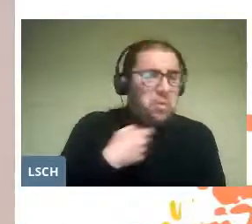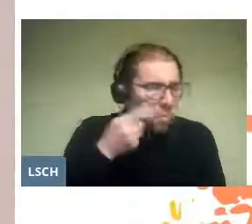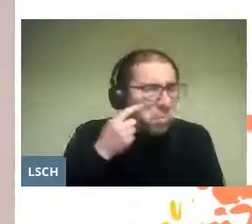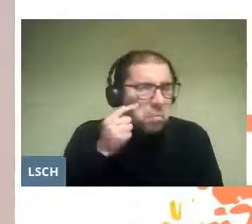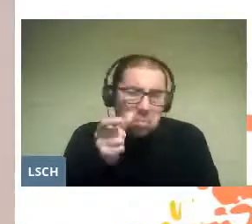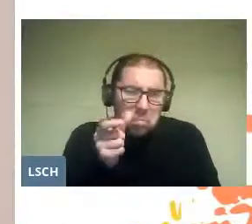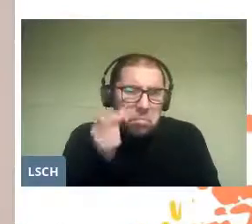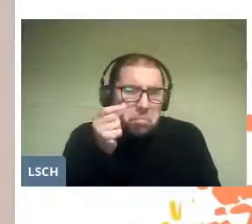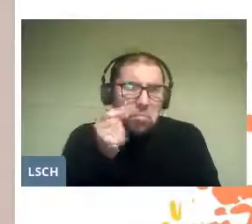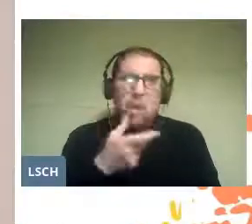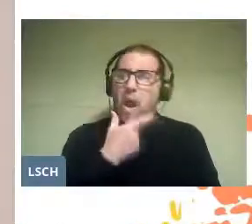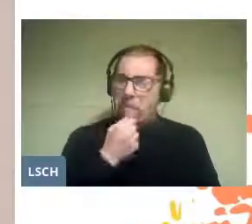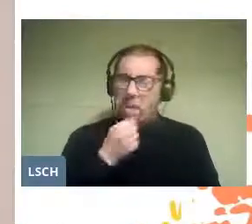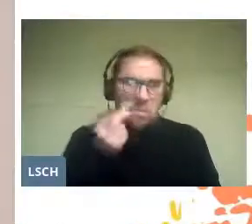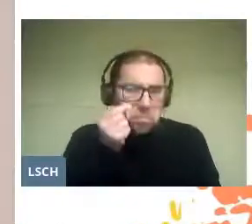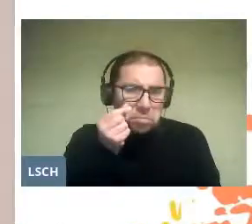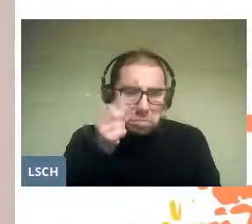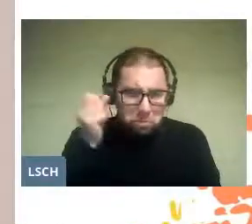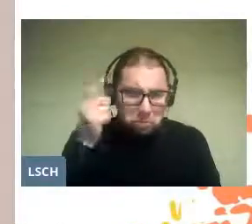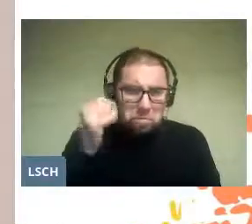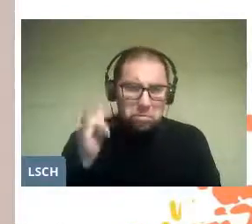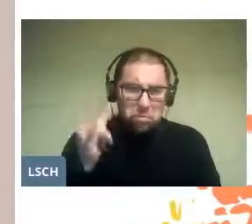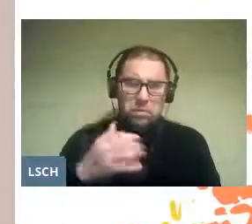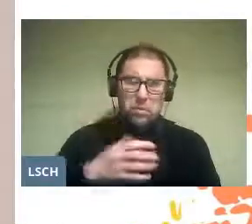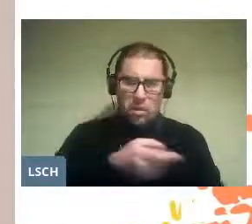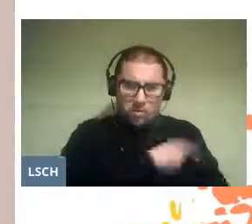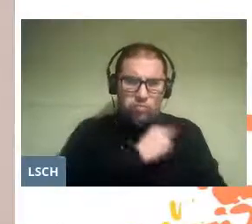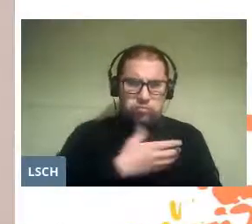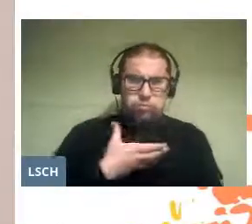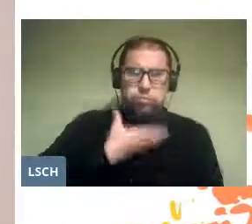we could realize the strength behind his story.